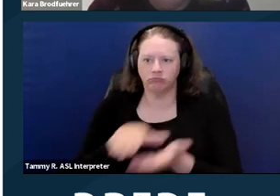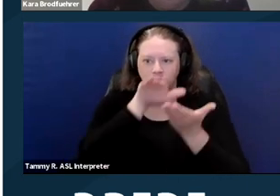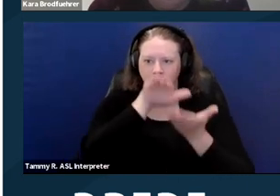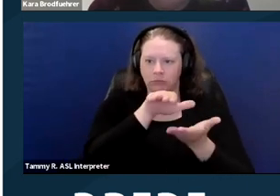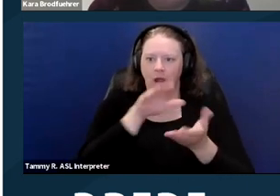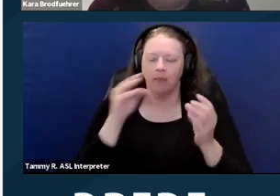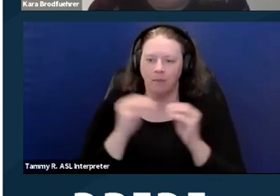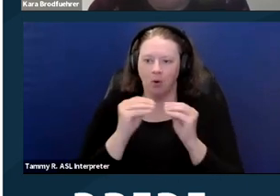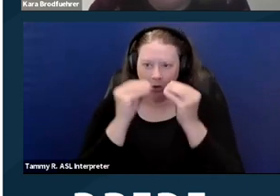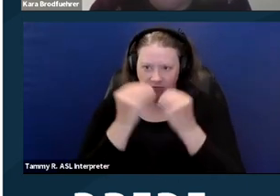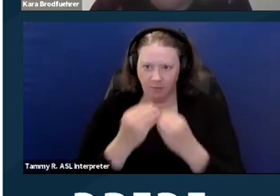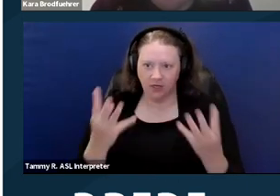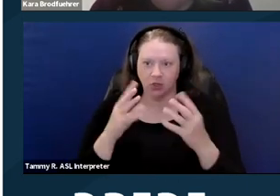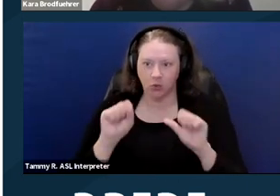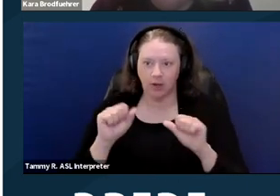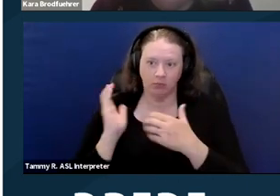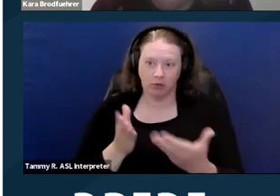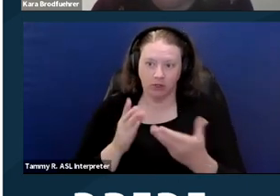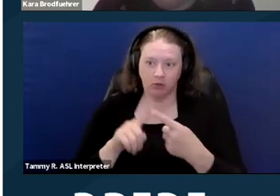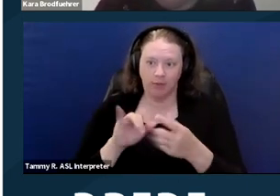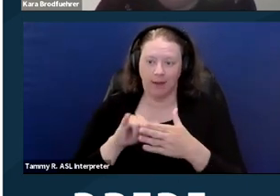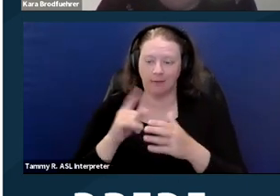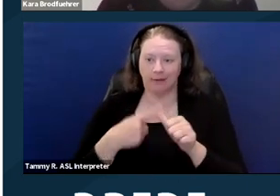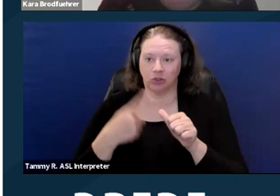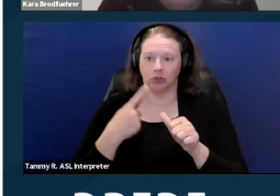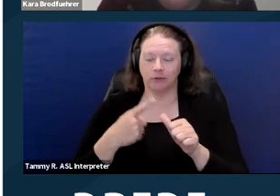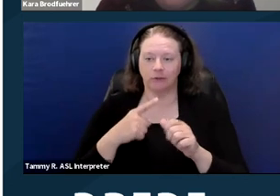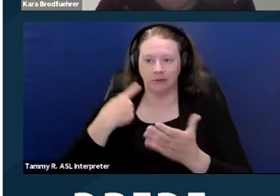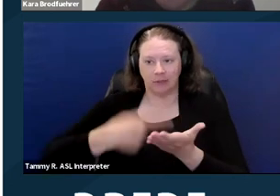to that initial discussion, the better. It'll move things along. Next slide.